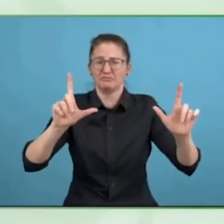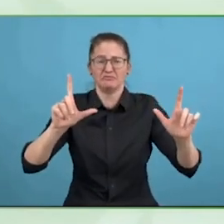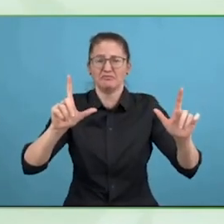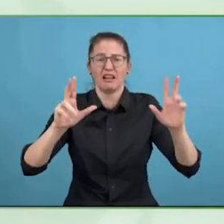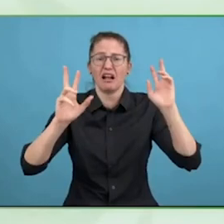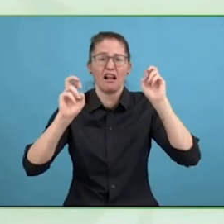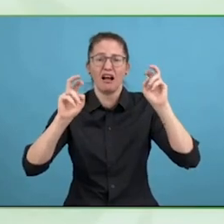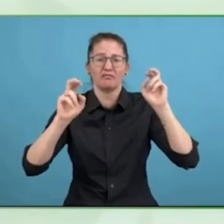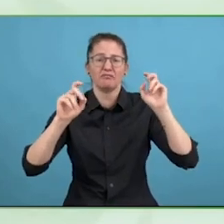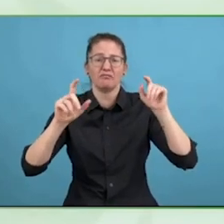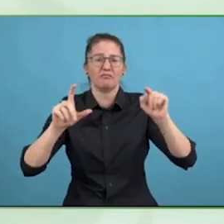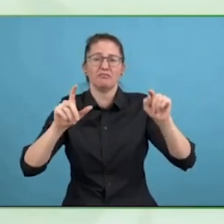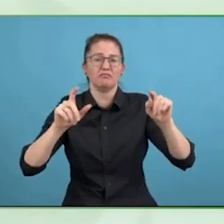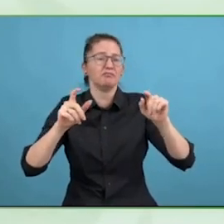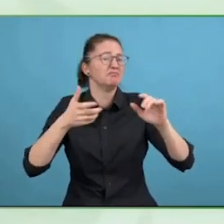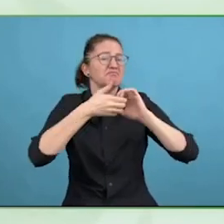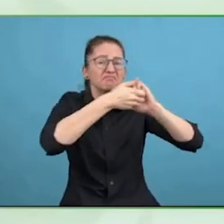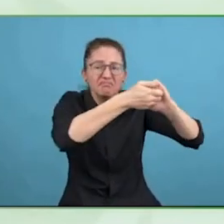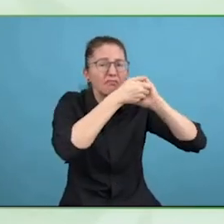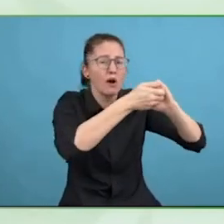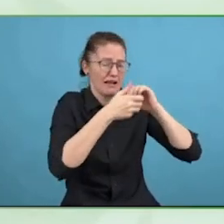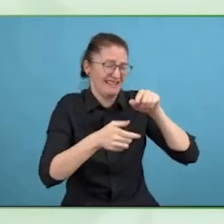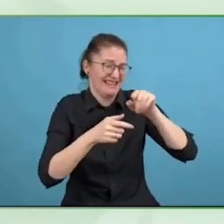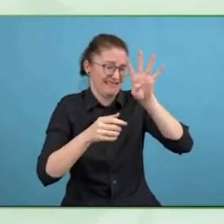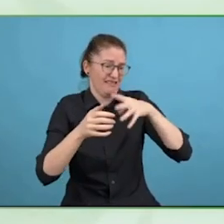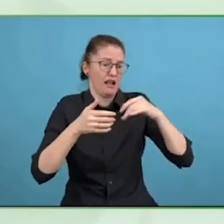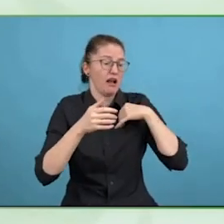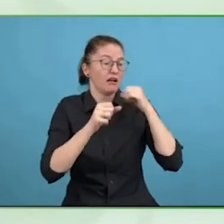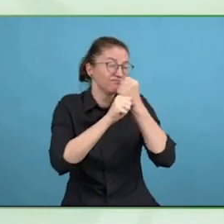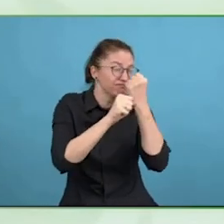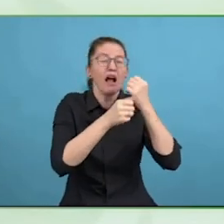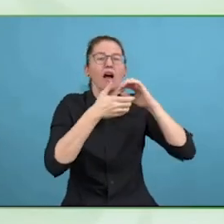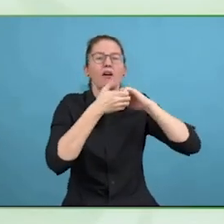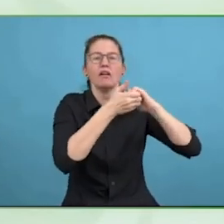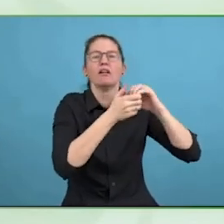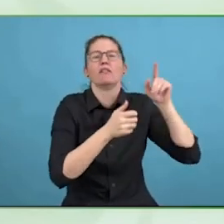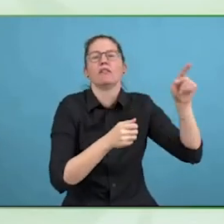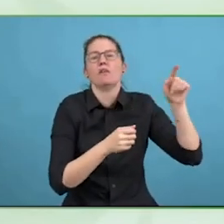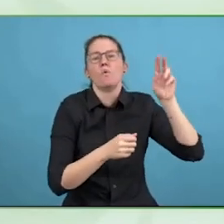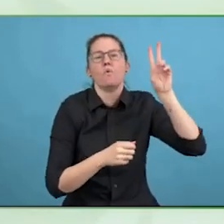two, a German version, Arabic should be available in two months